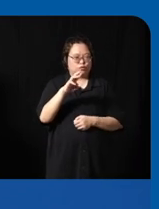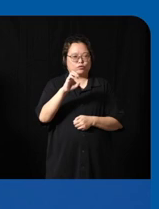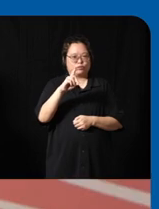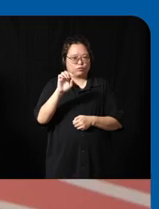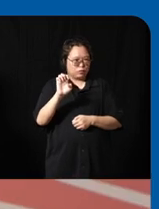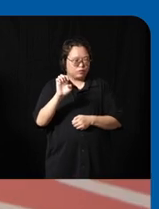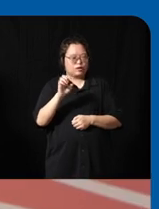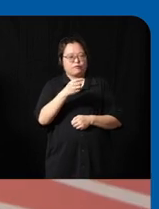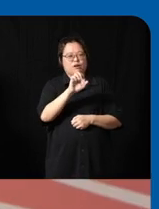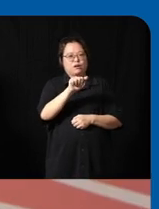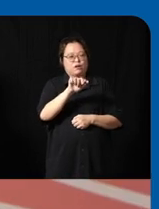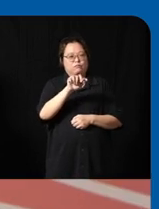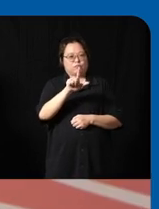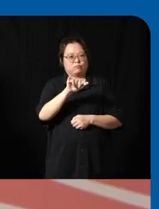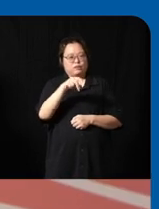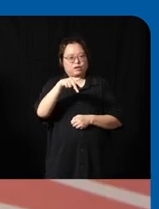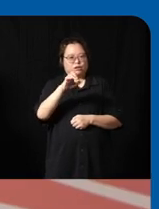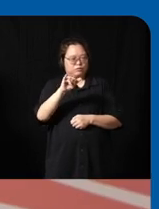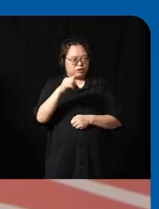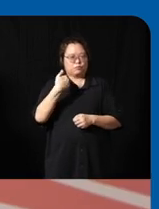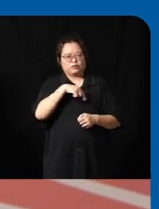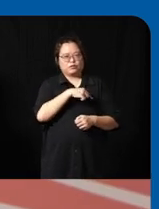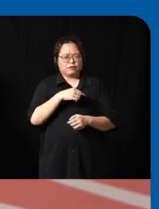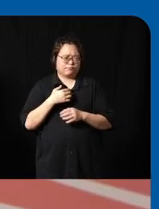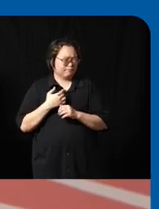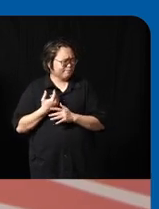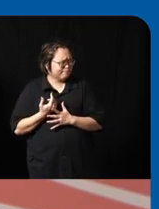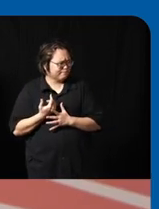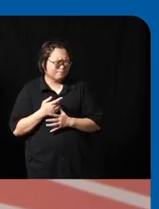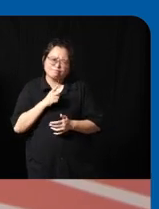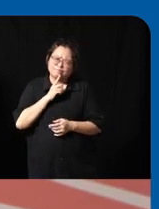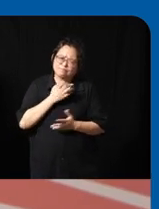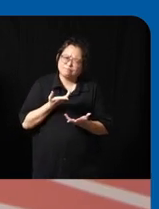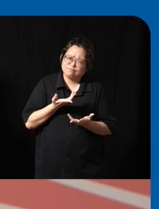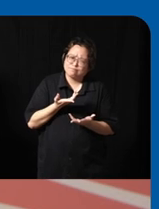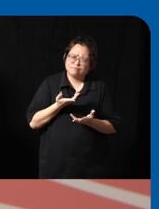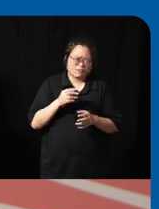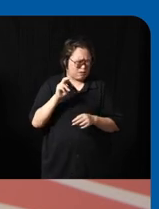also always a hesitation that no QR code like do we really expect to for people to take out